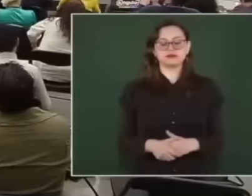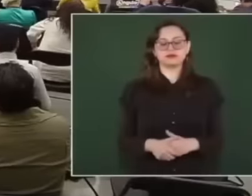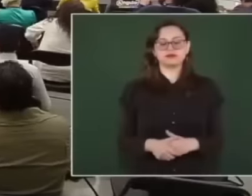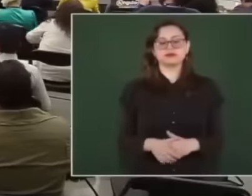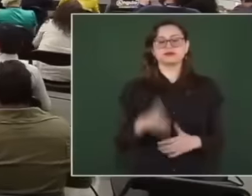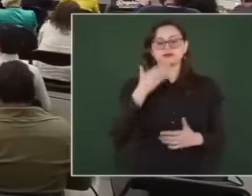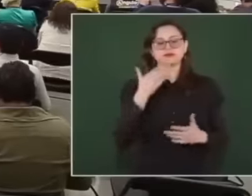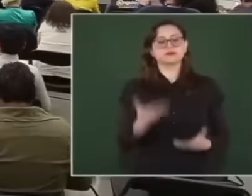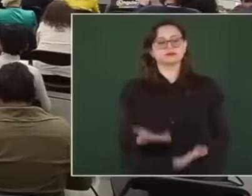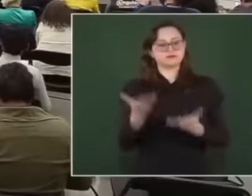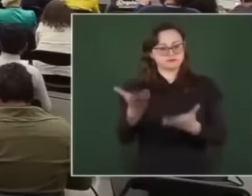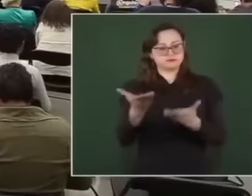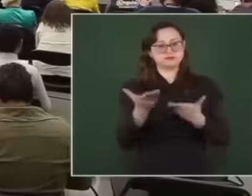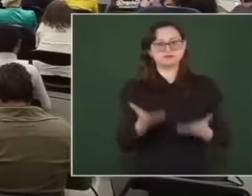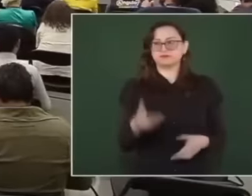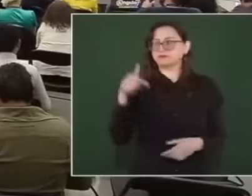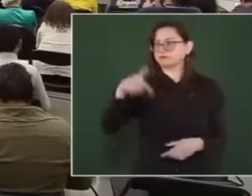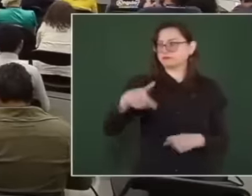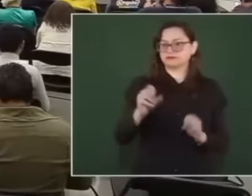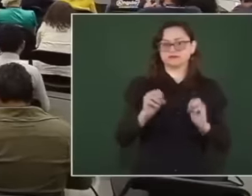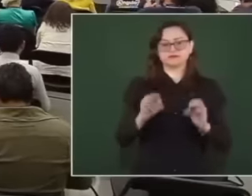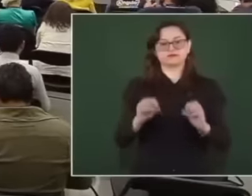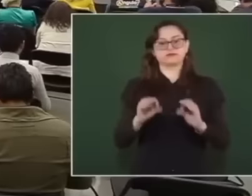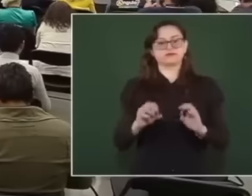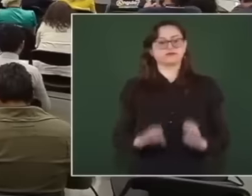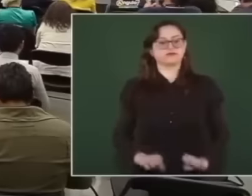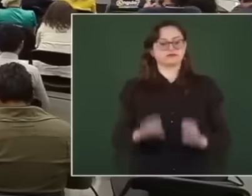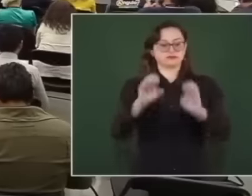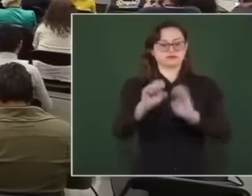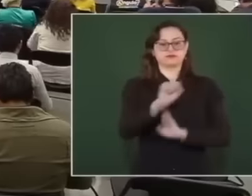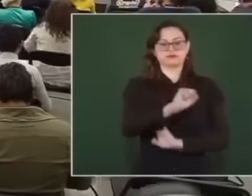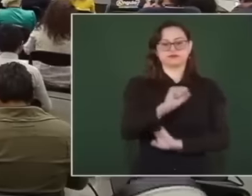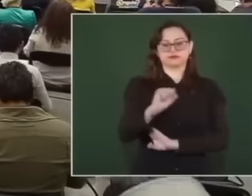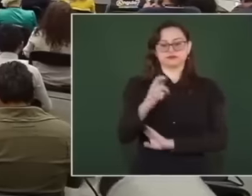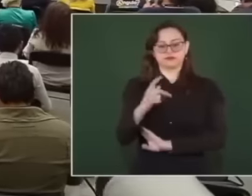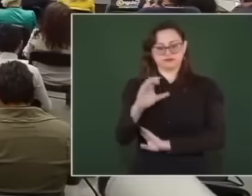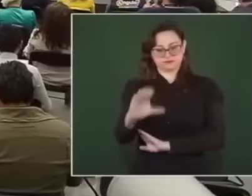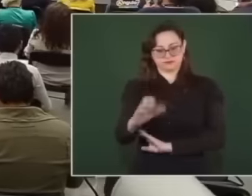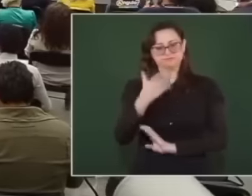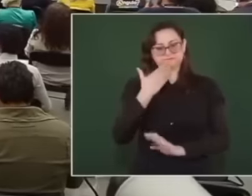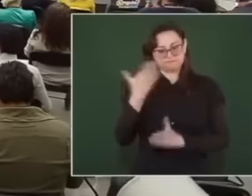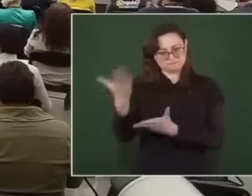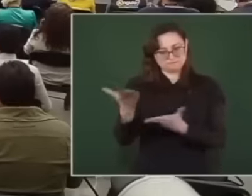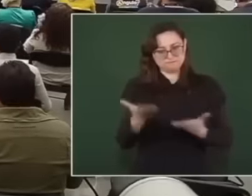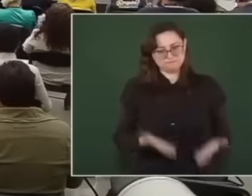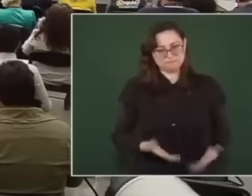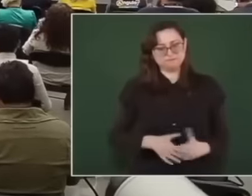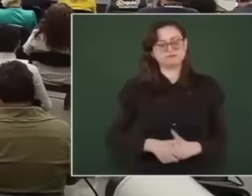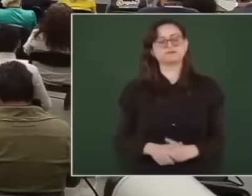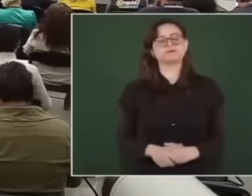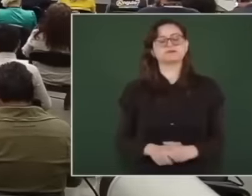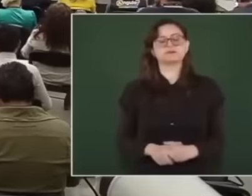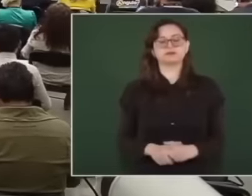the facilities of the Secretariat of Security and Citizen Protection, we are here gathered as